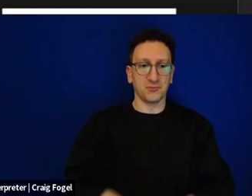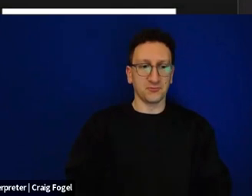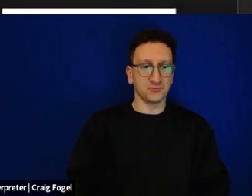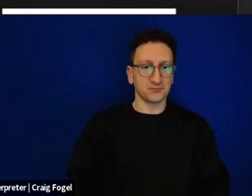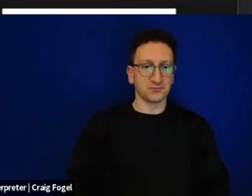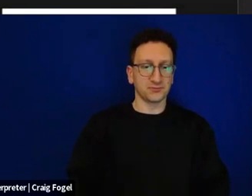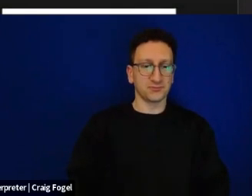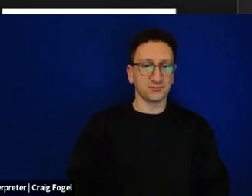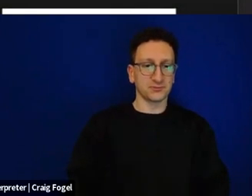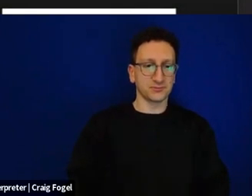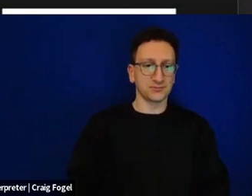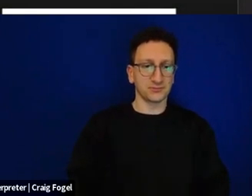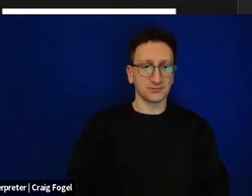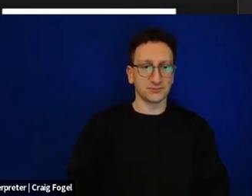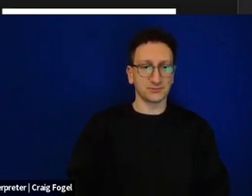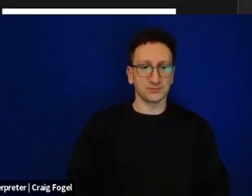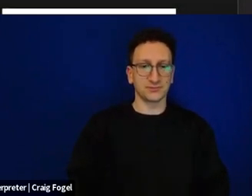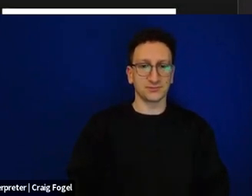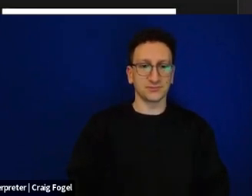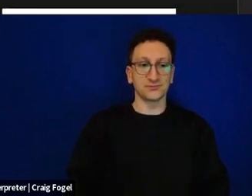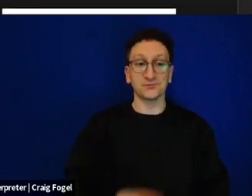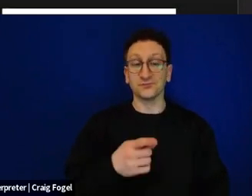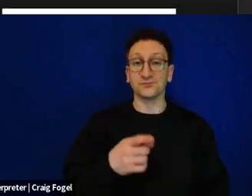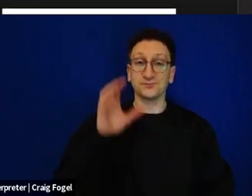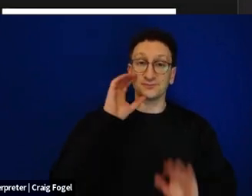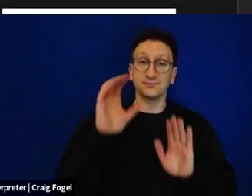There we go. So this image was drawn by Michel Kishka,